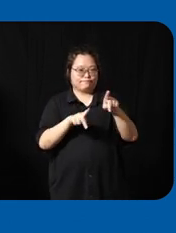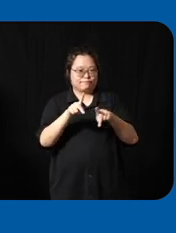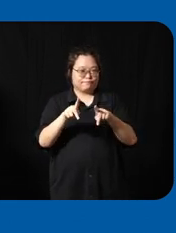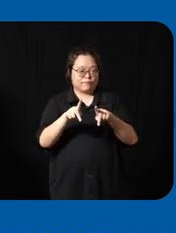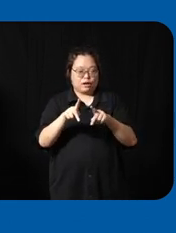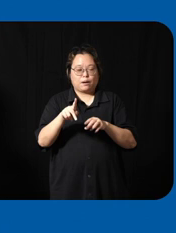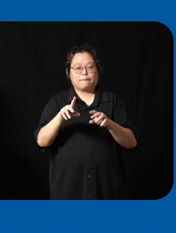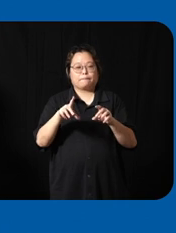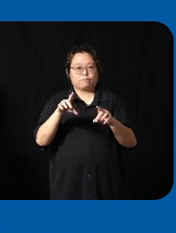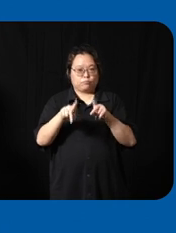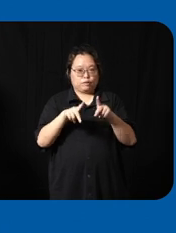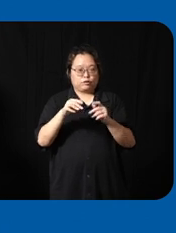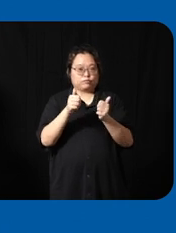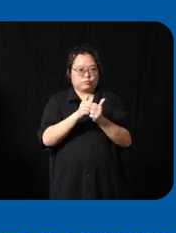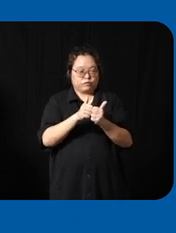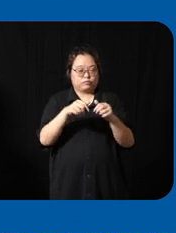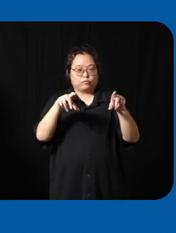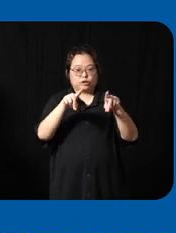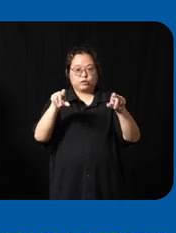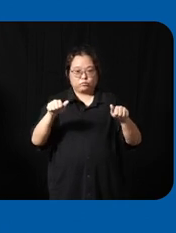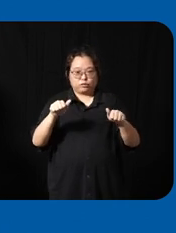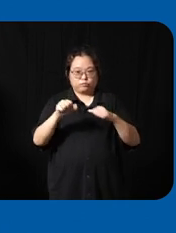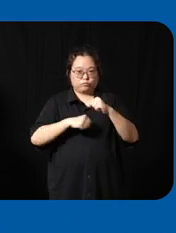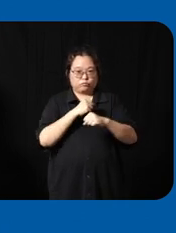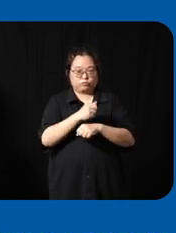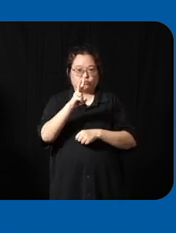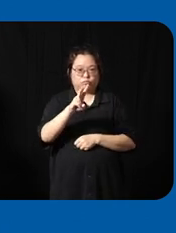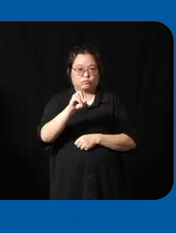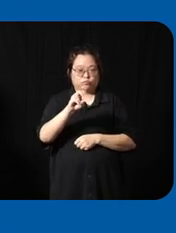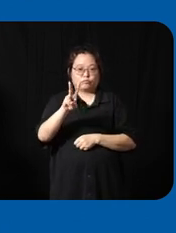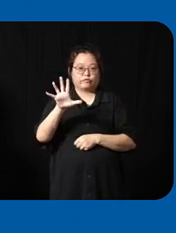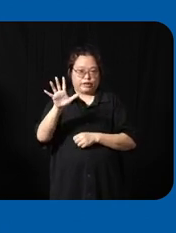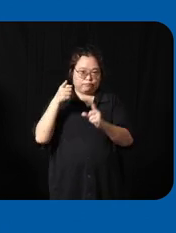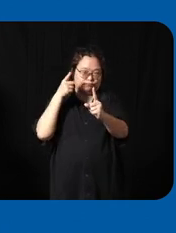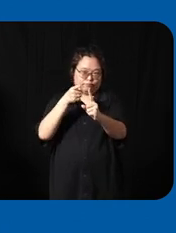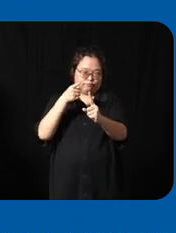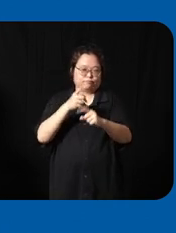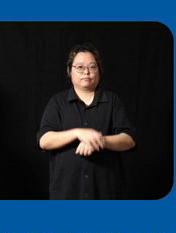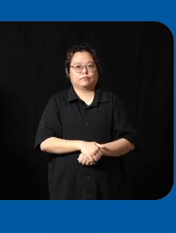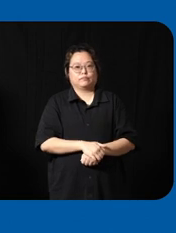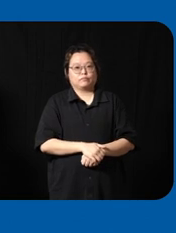by 2025 now under that what we also have done which of course uh uh you don't see on on the